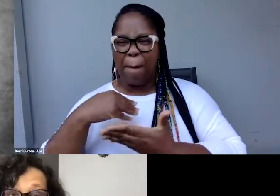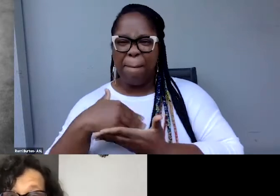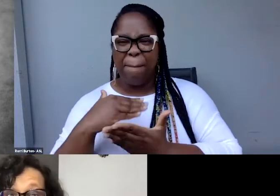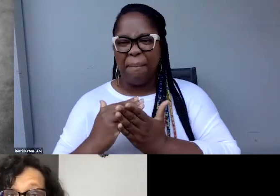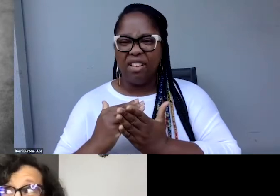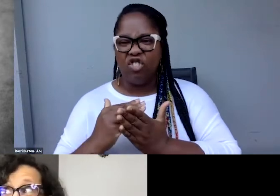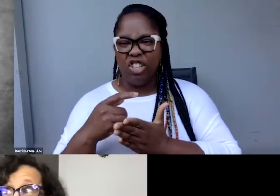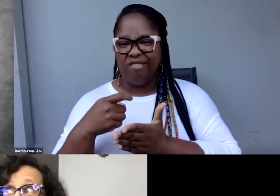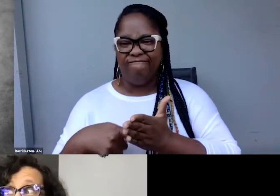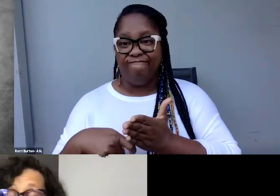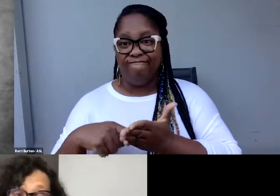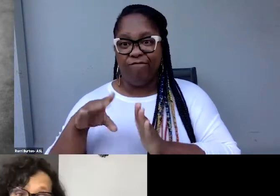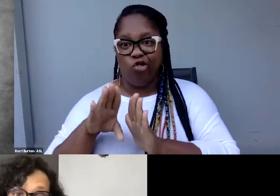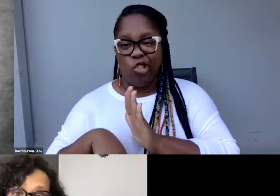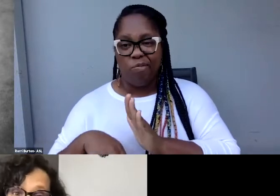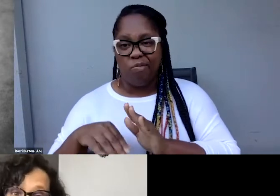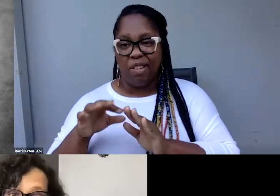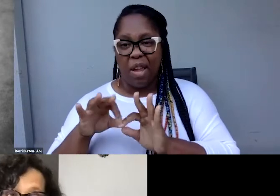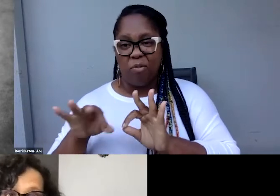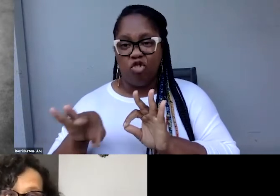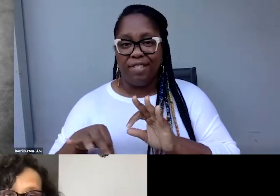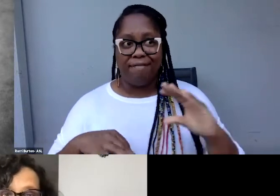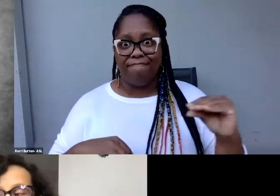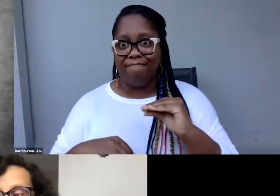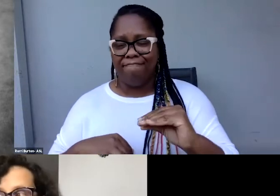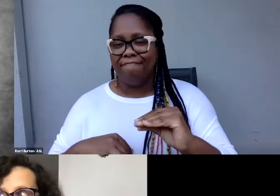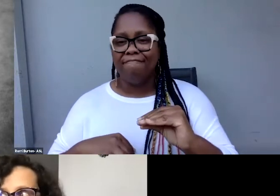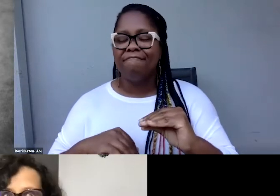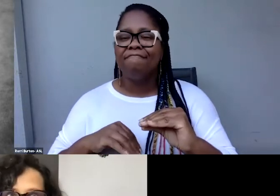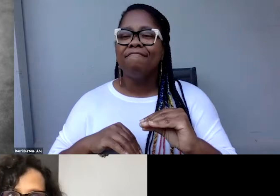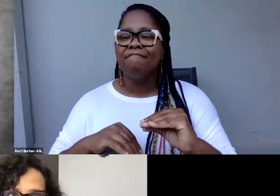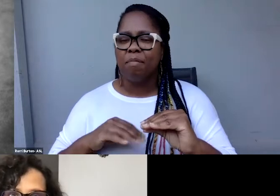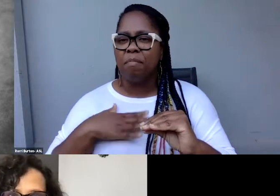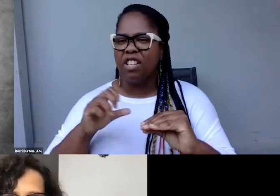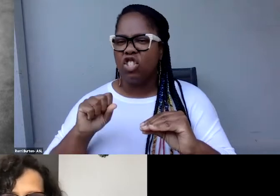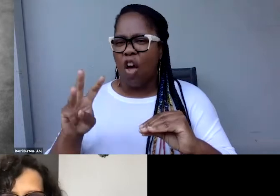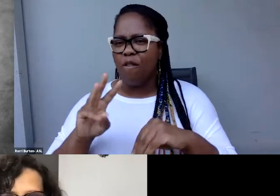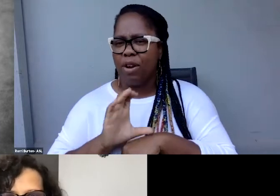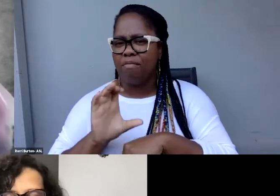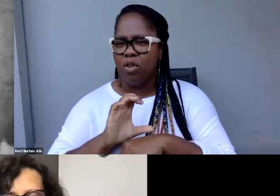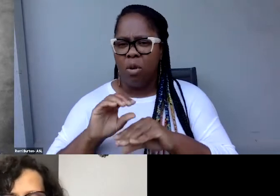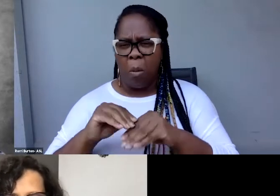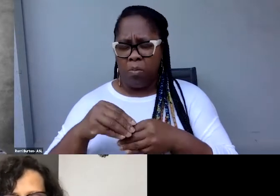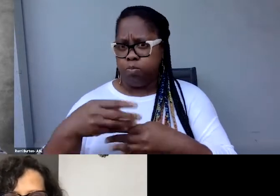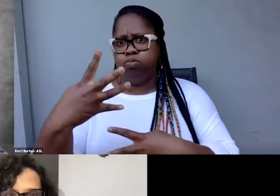it will instantaneously tell me how many errors there are of a certain kind.